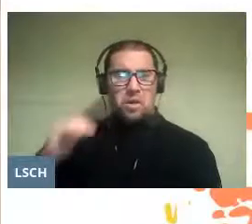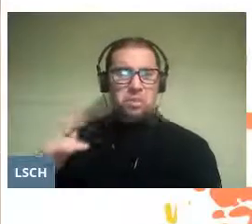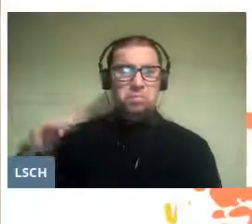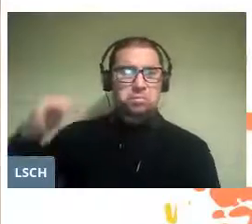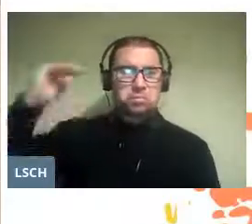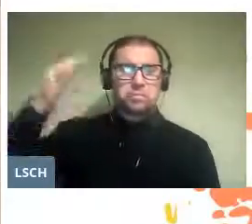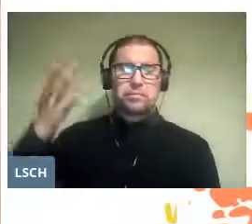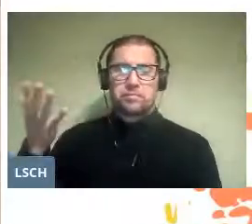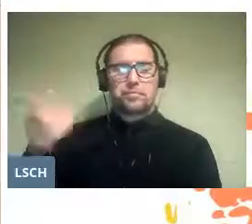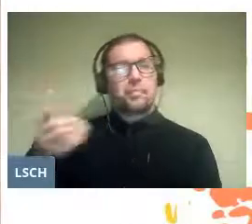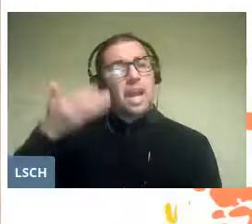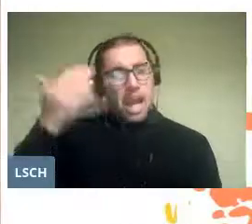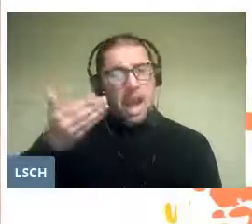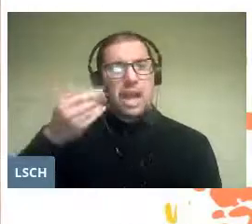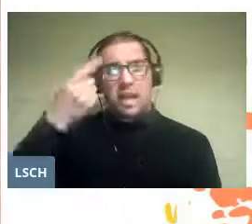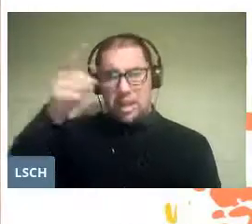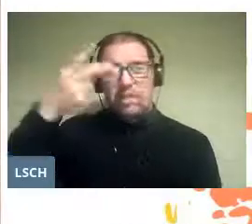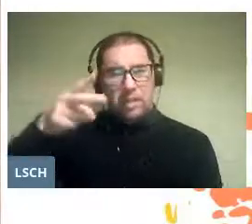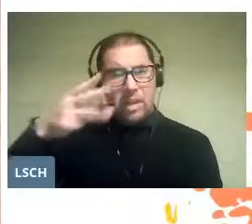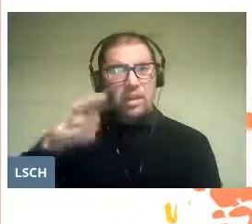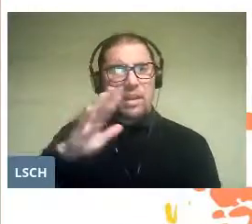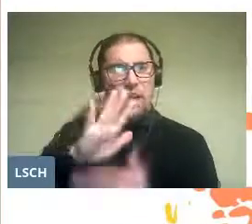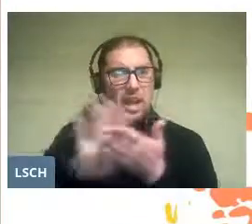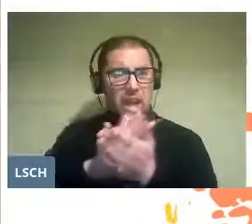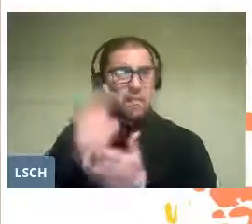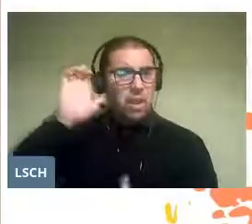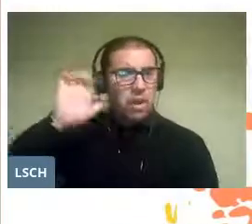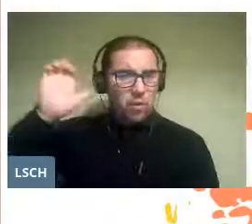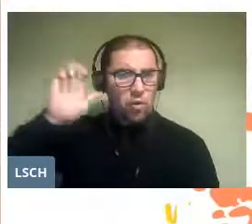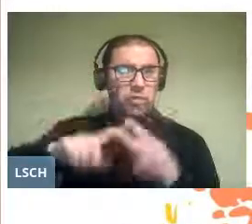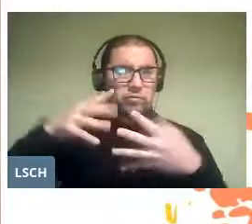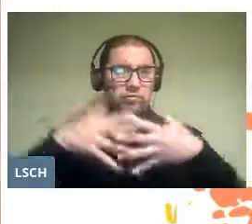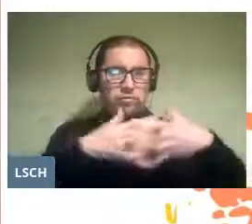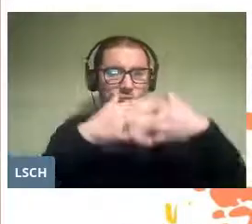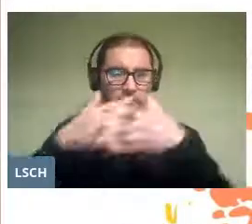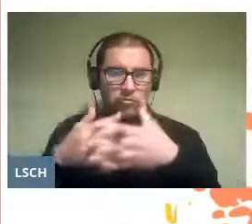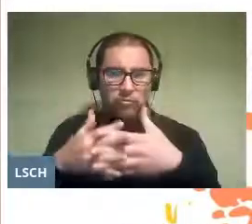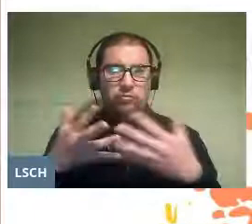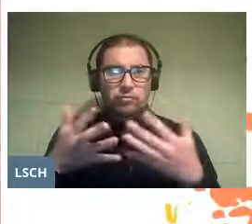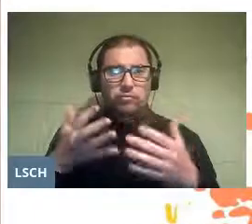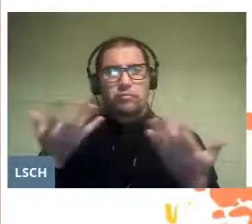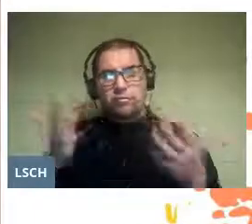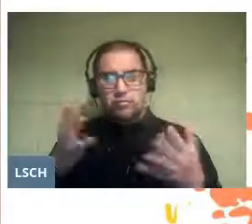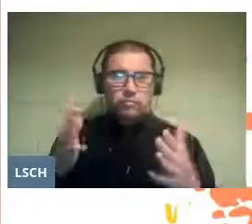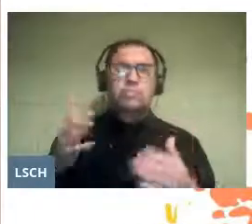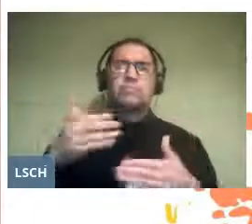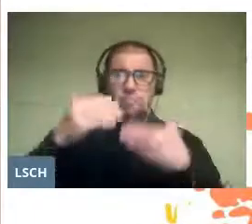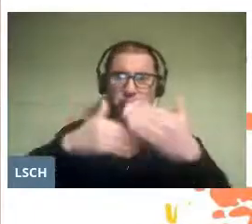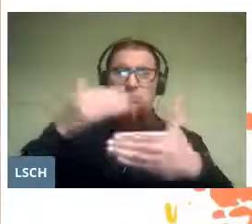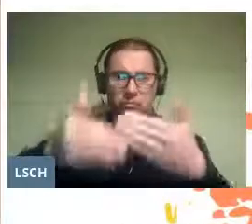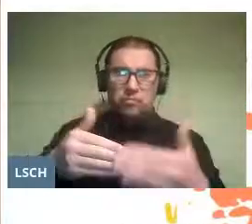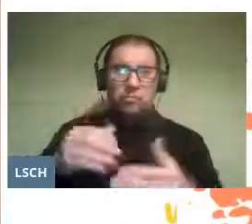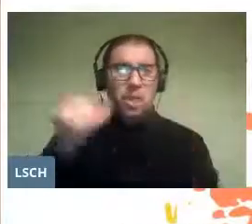There are several initiatives in Europe and the USA that work completely independently,